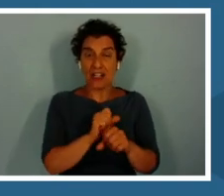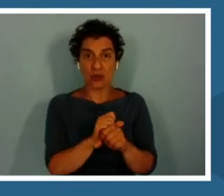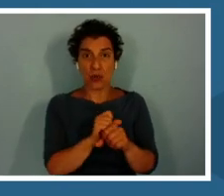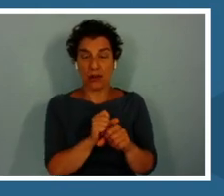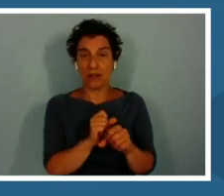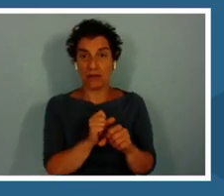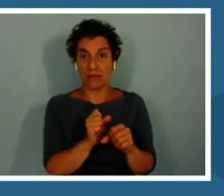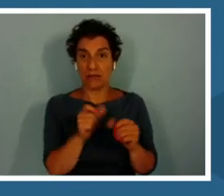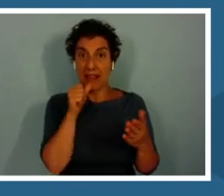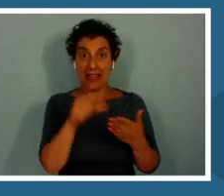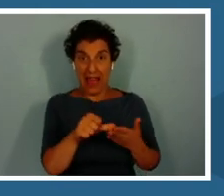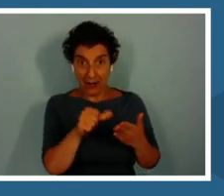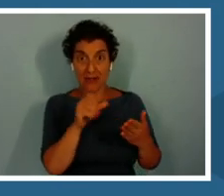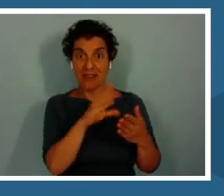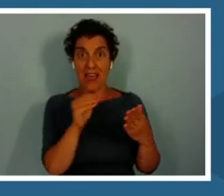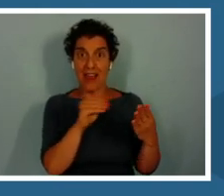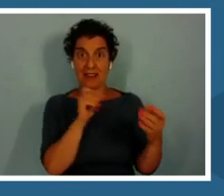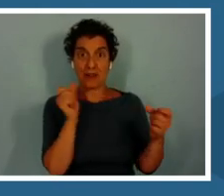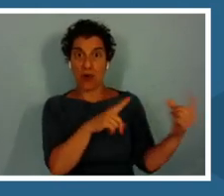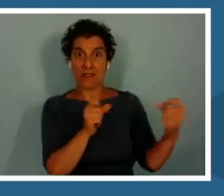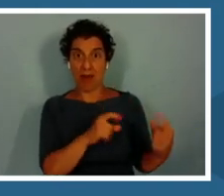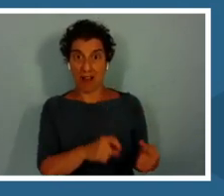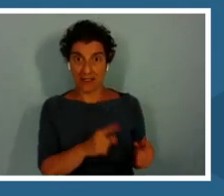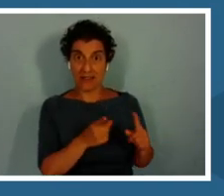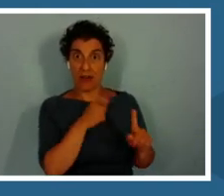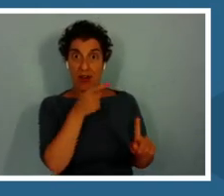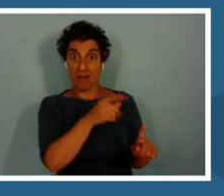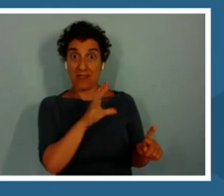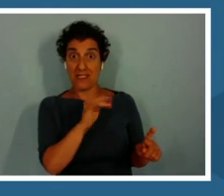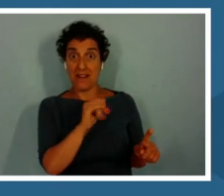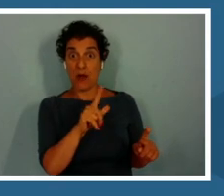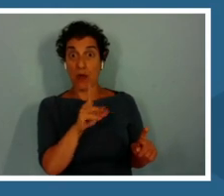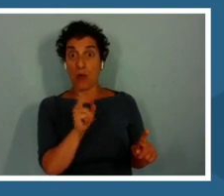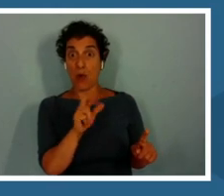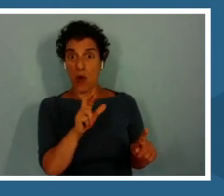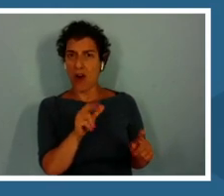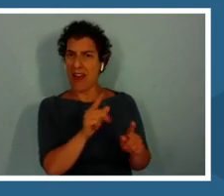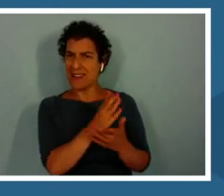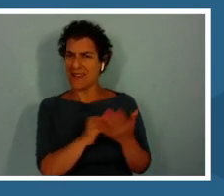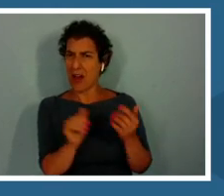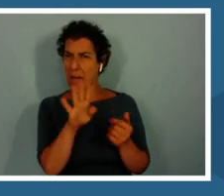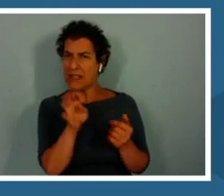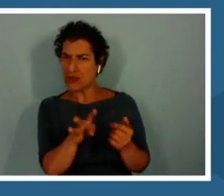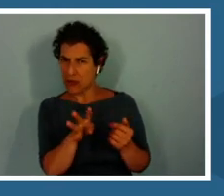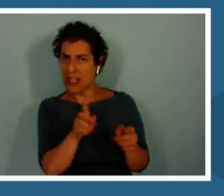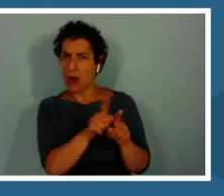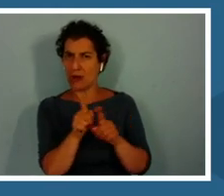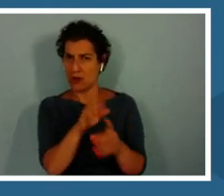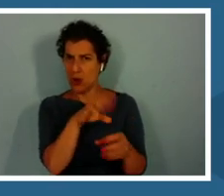and correspondence from the Civil War. There's a bit of a mystery to discover with that.